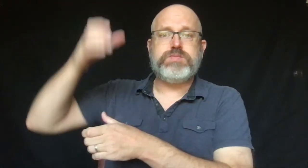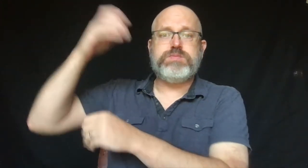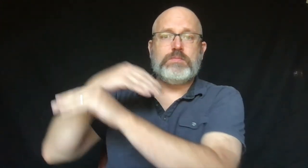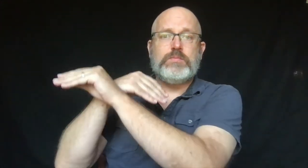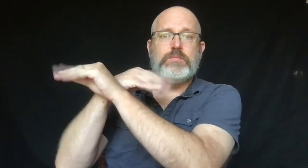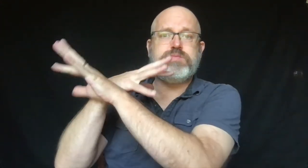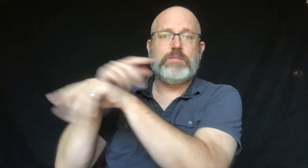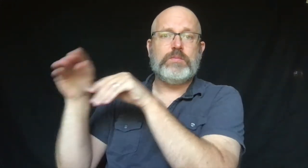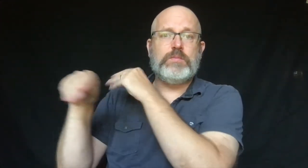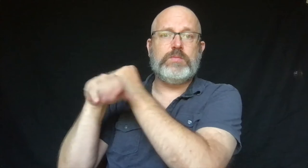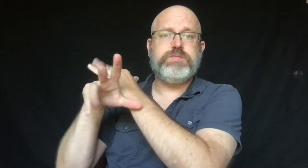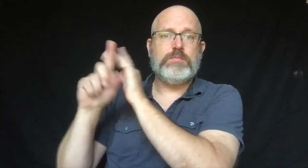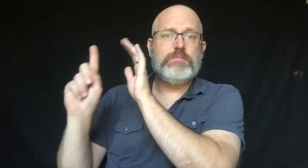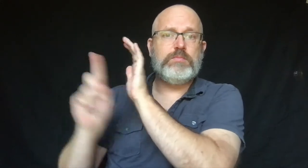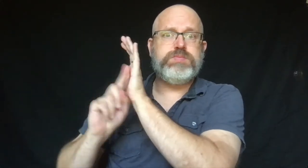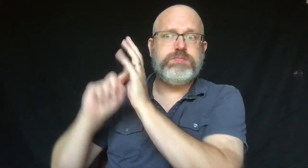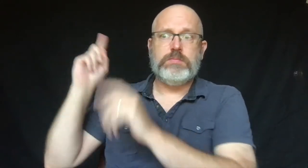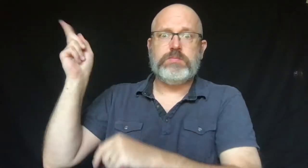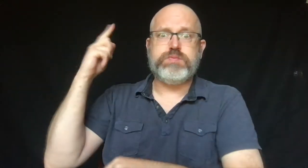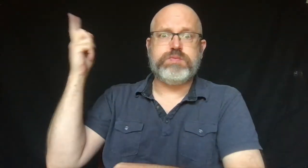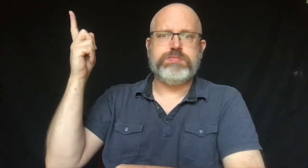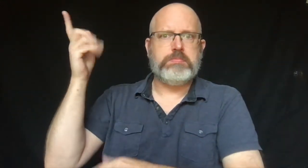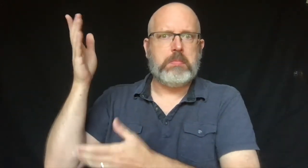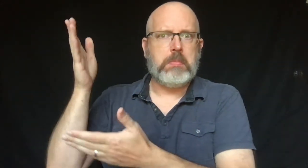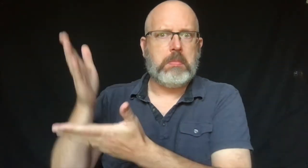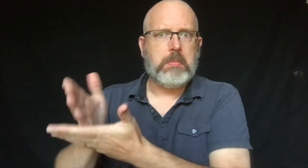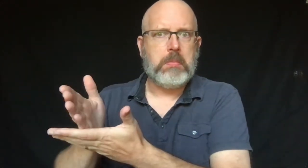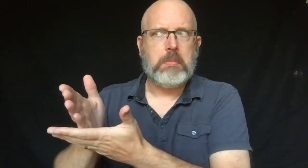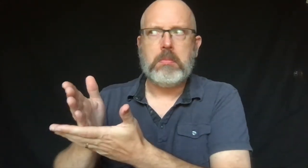They didn't hear the wind.